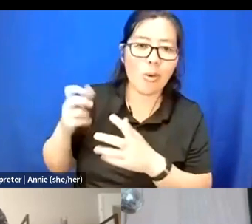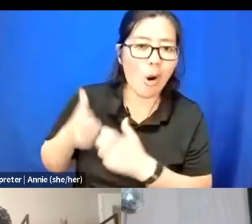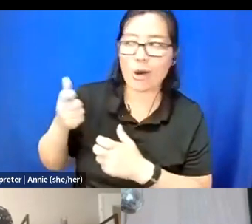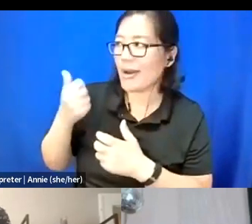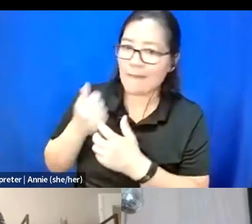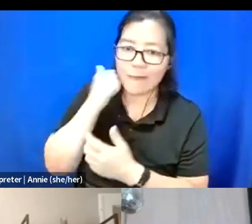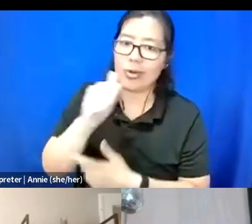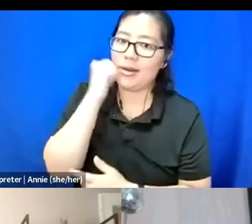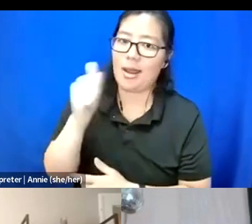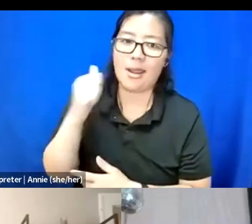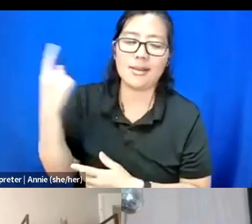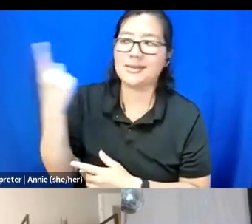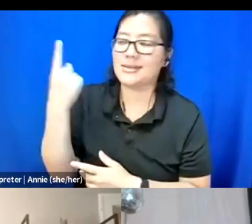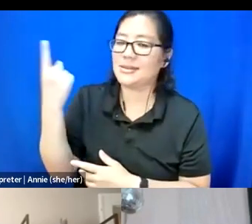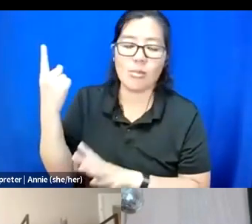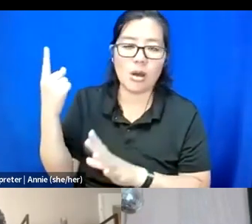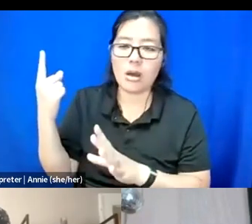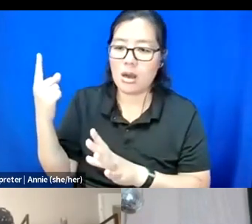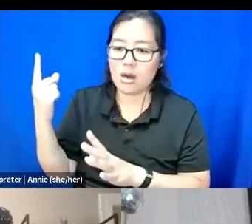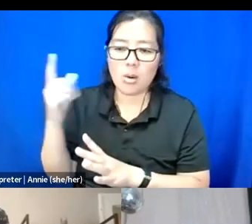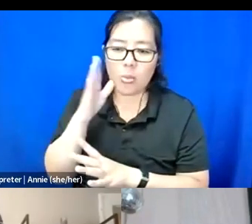to negate our experience every single day.